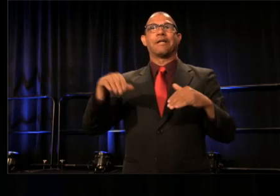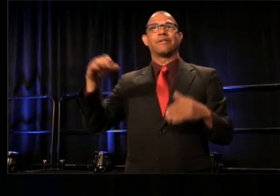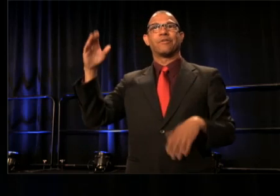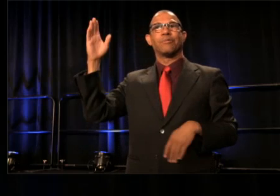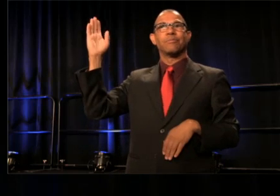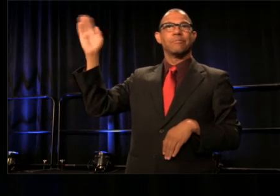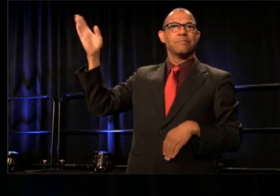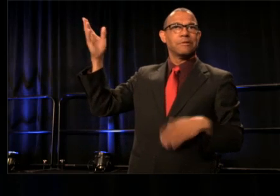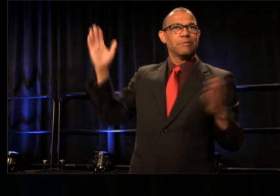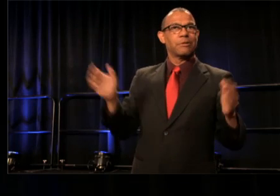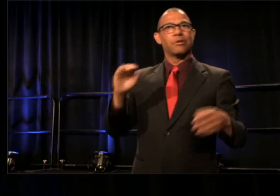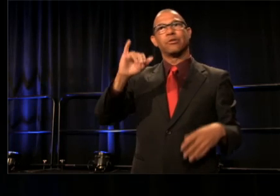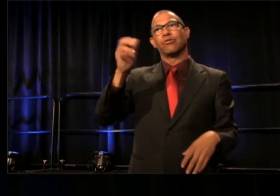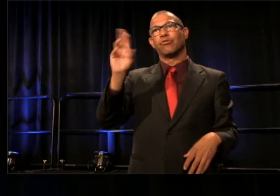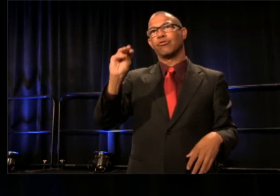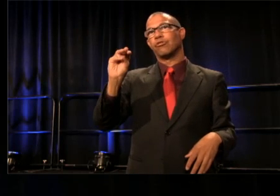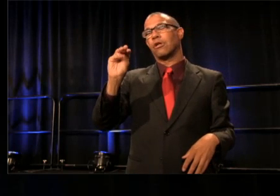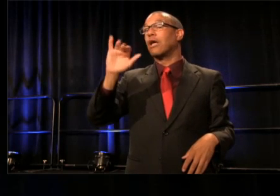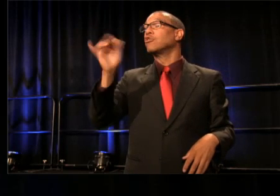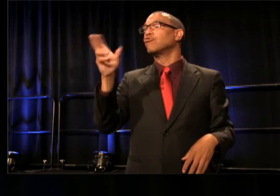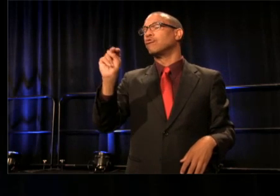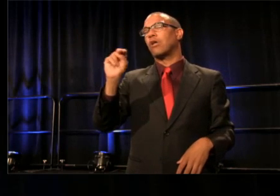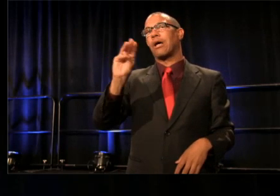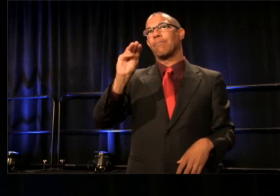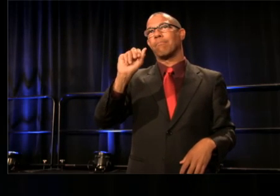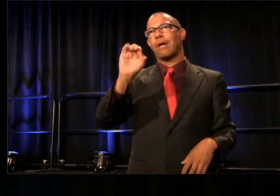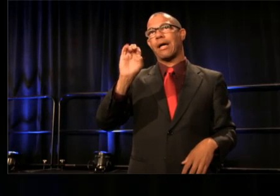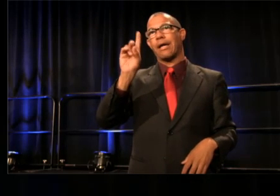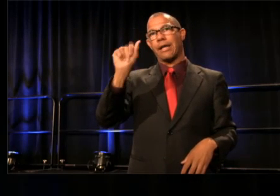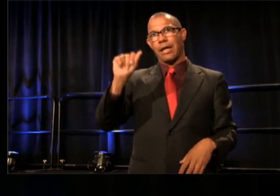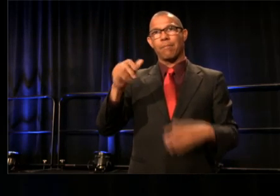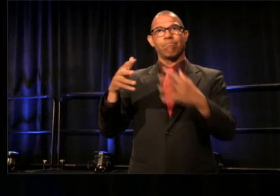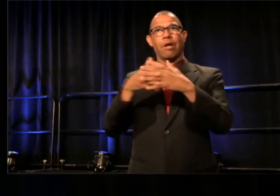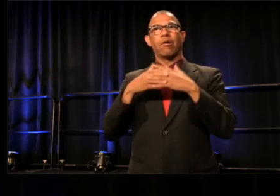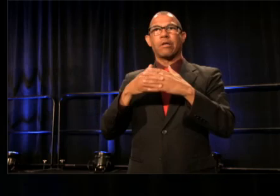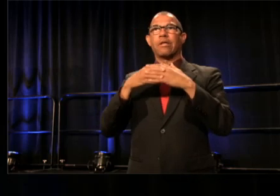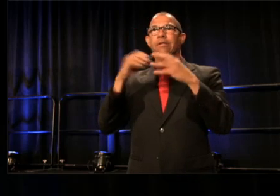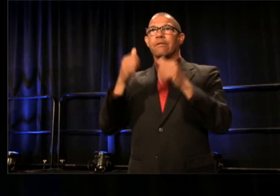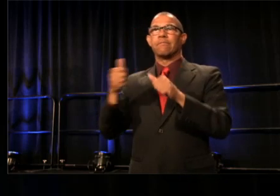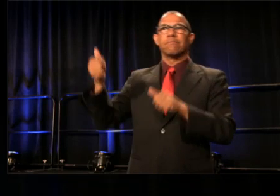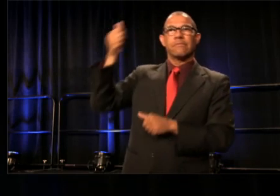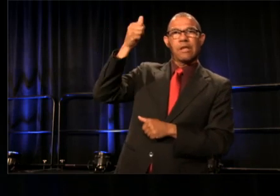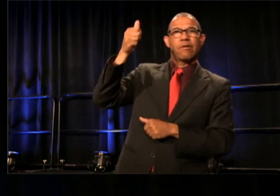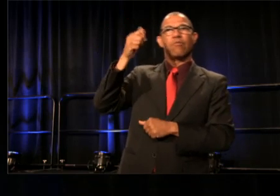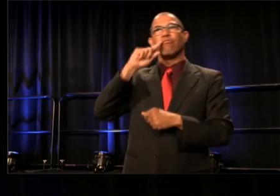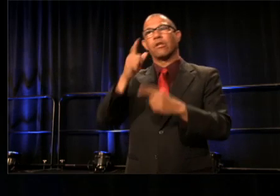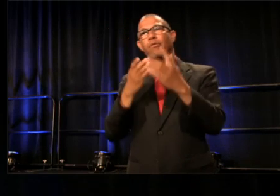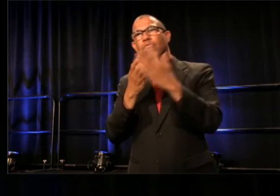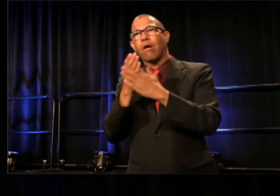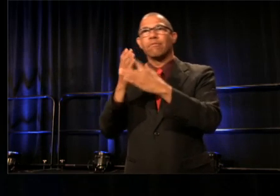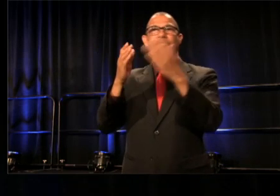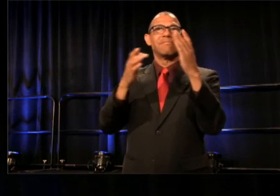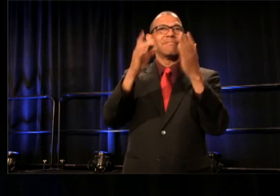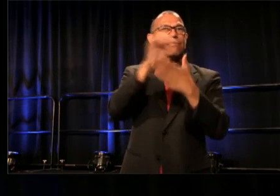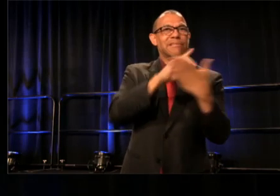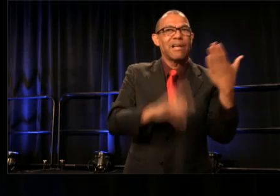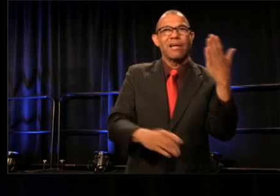John Maeda is an American executive spearheading a new convergence across design in technology industries,